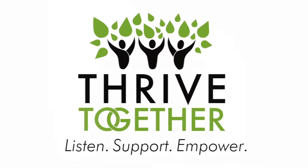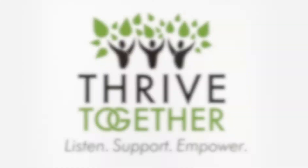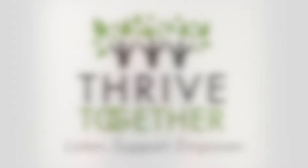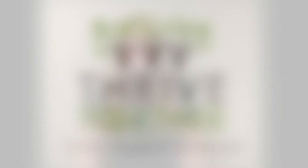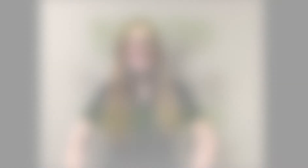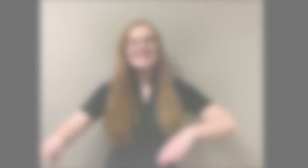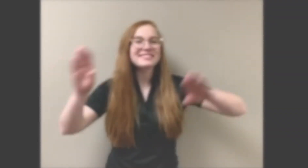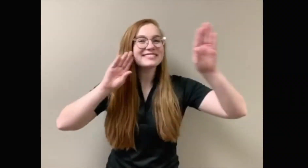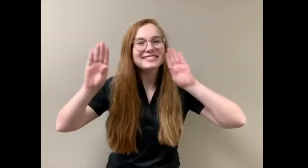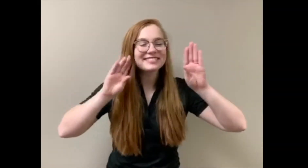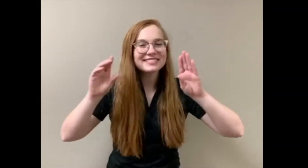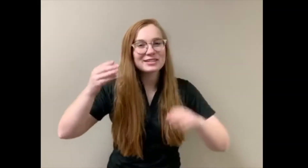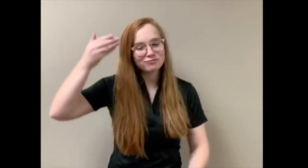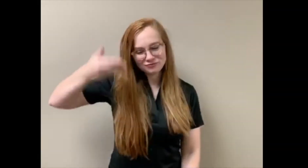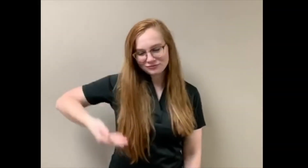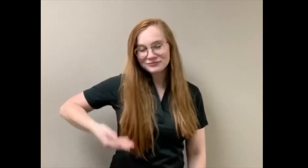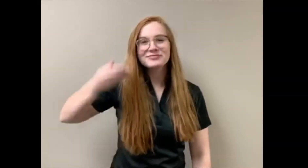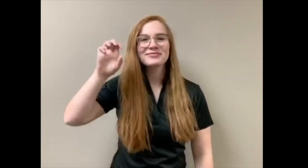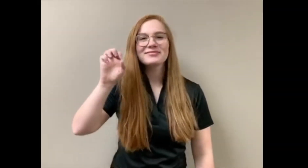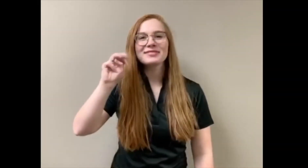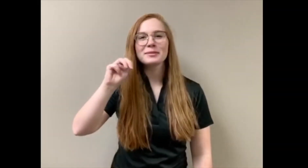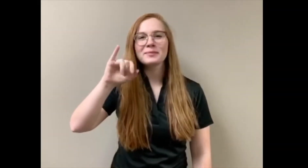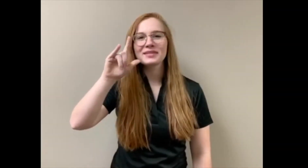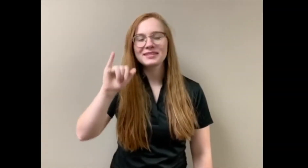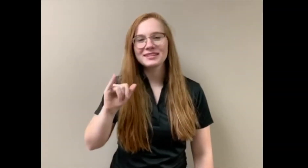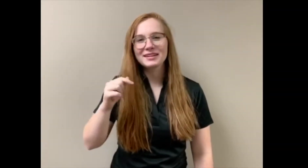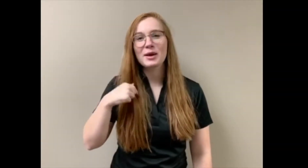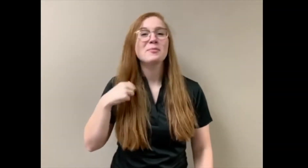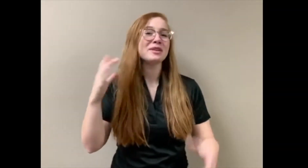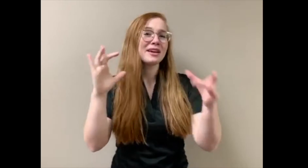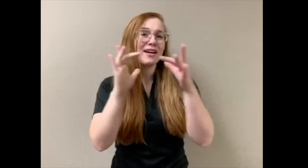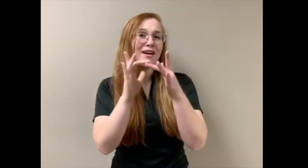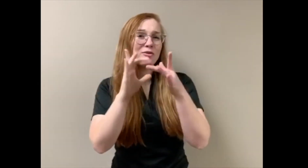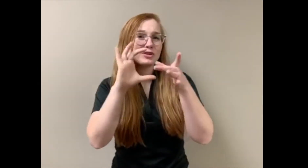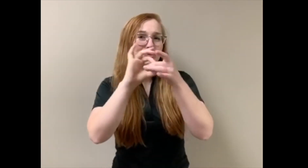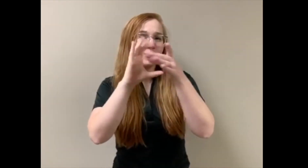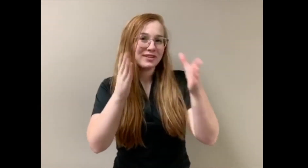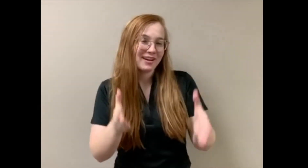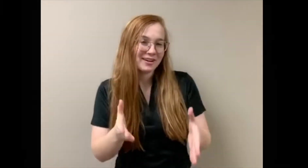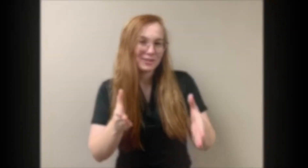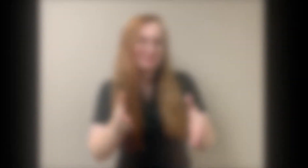Hi! I'm Emily, the Outreach Coordinator.